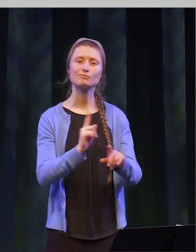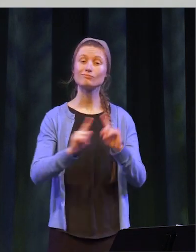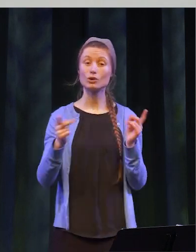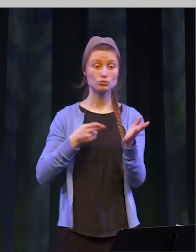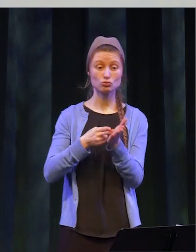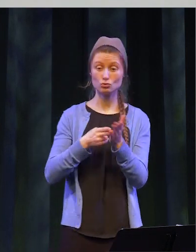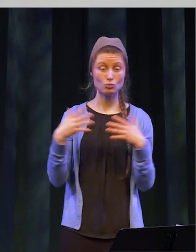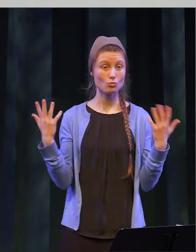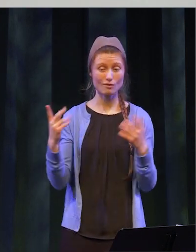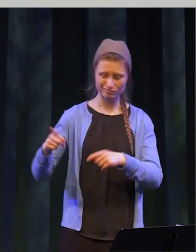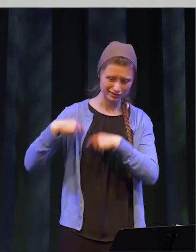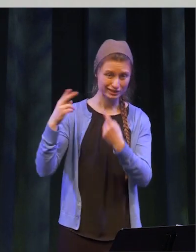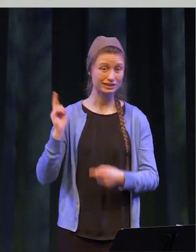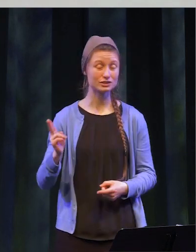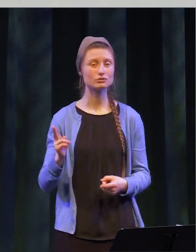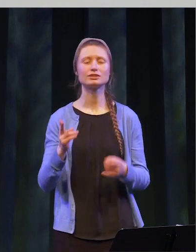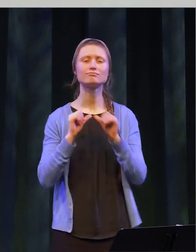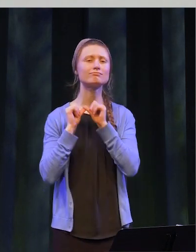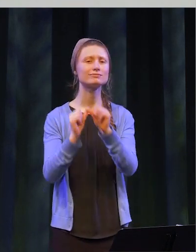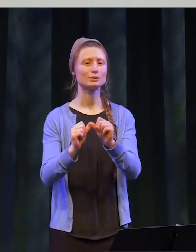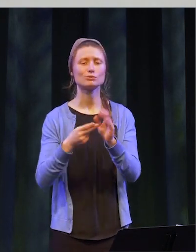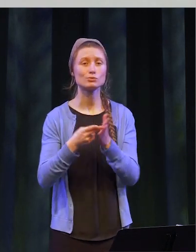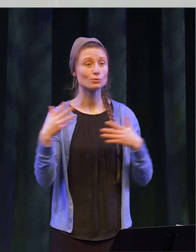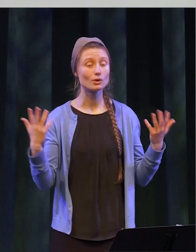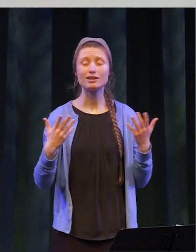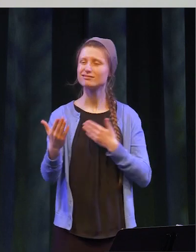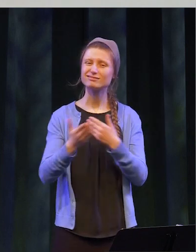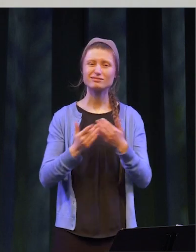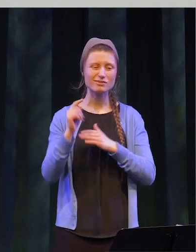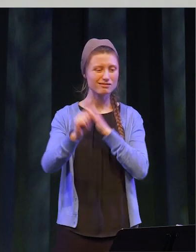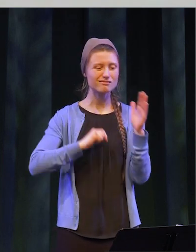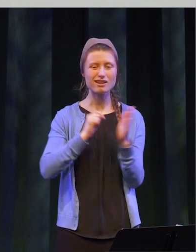been true throughout history is just as true today, that even in times of difficulty there